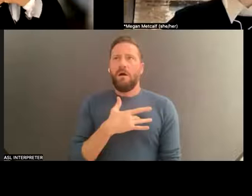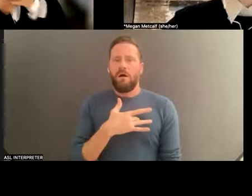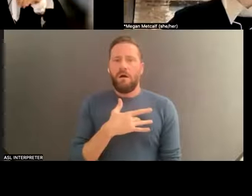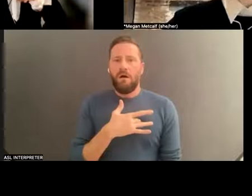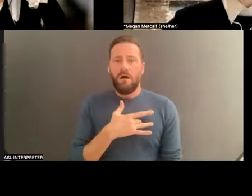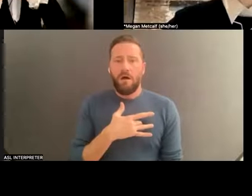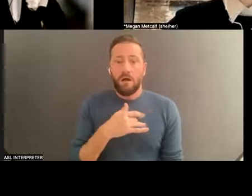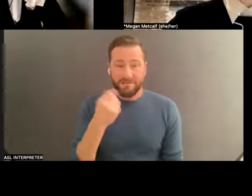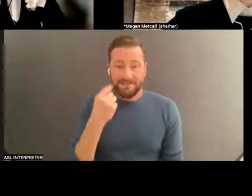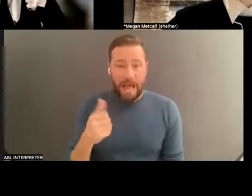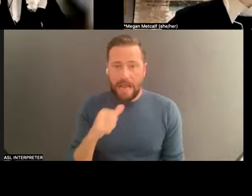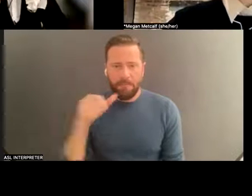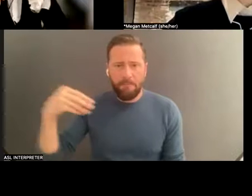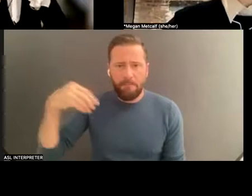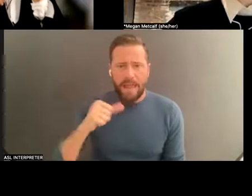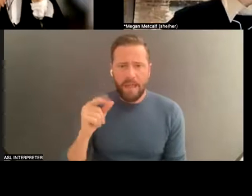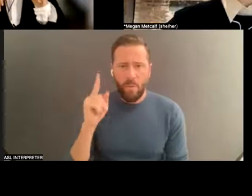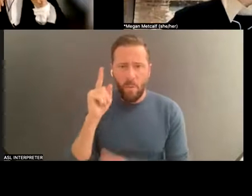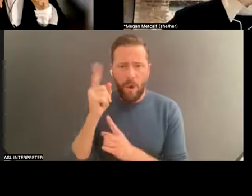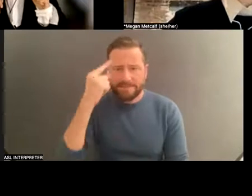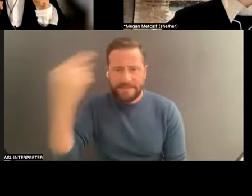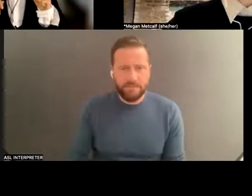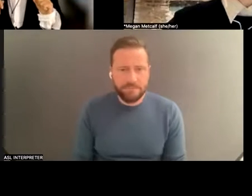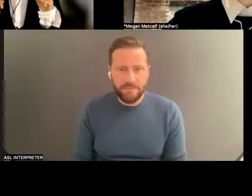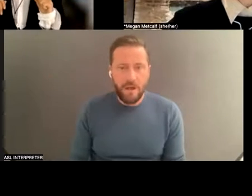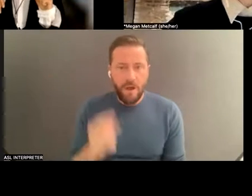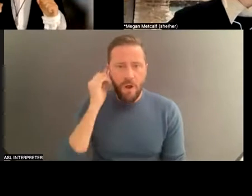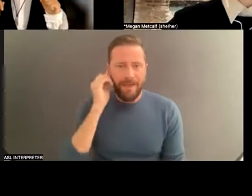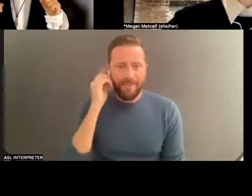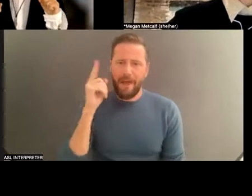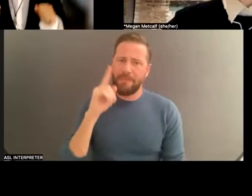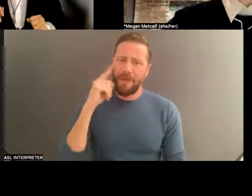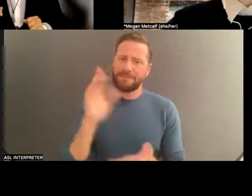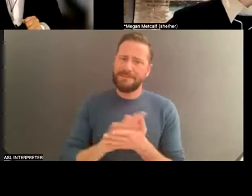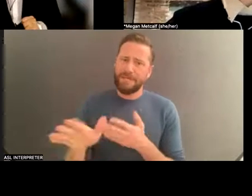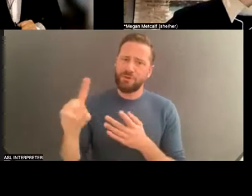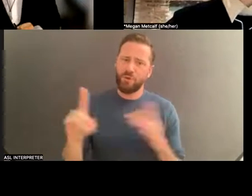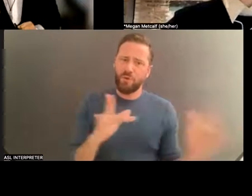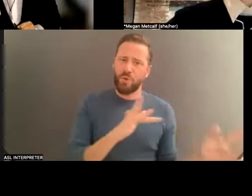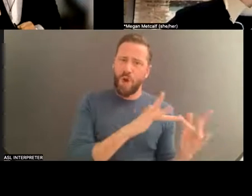you know, it's nice you contacted me through my compose r. She wasn't doing that herself.